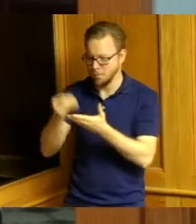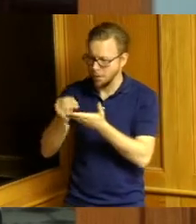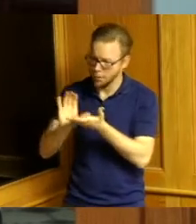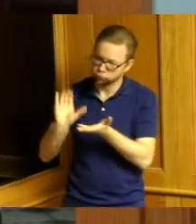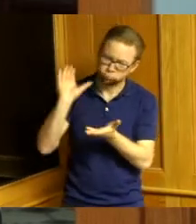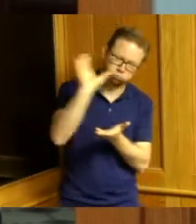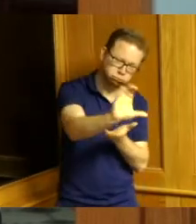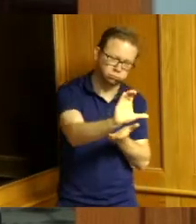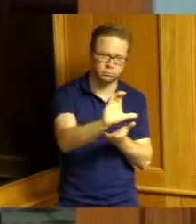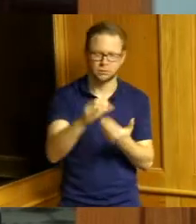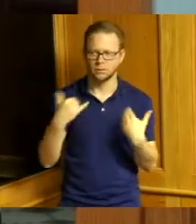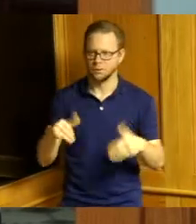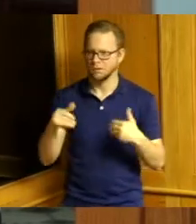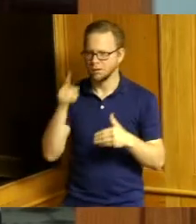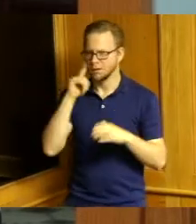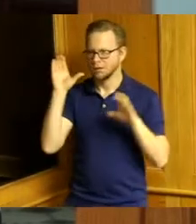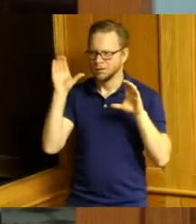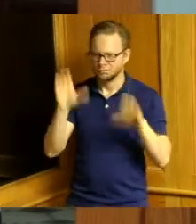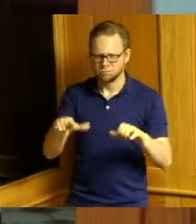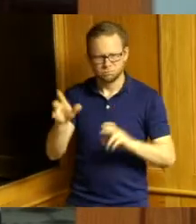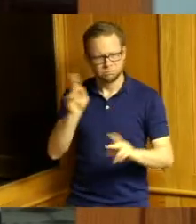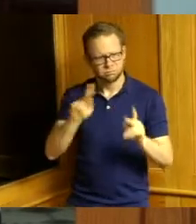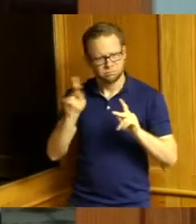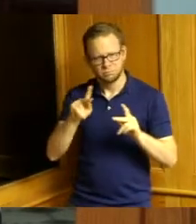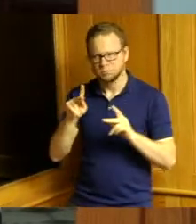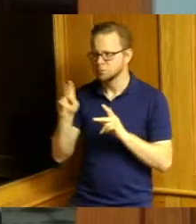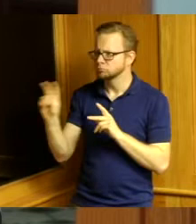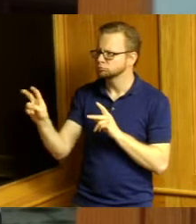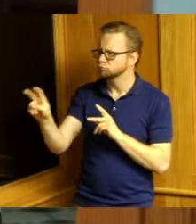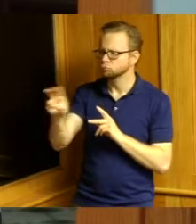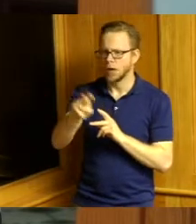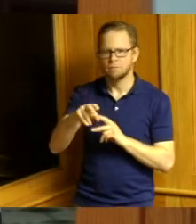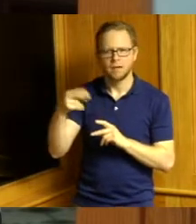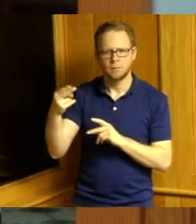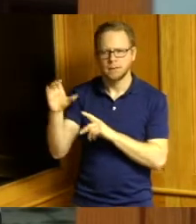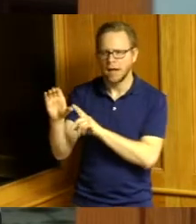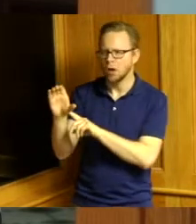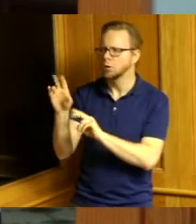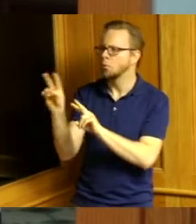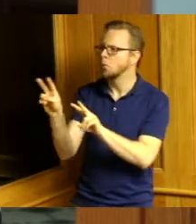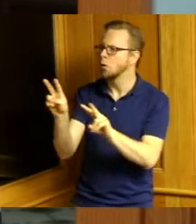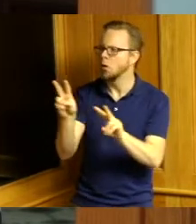traveling around Hamilton County look around and then say you know what the biggest need that this